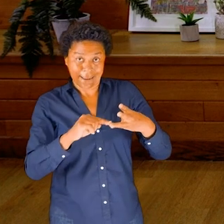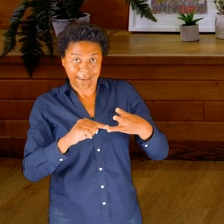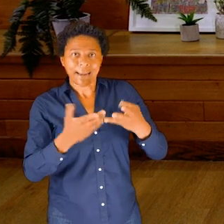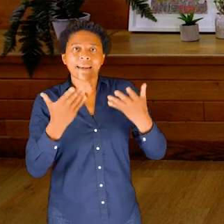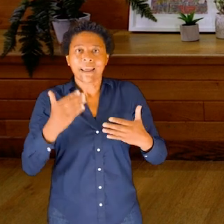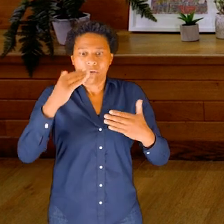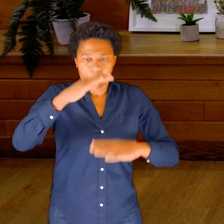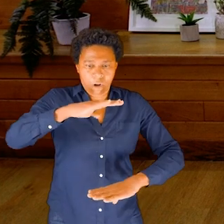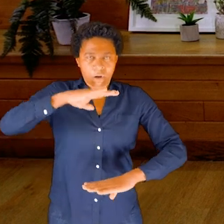down into the body now.